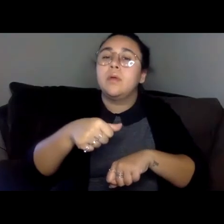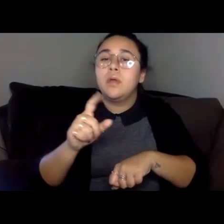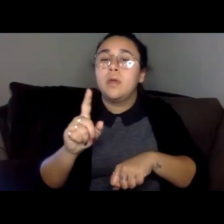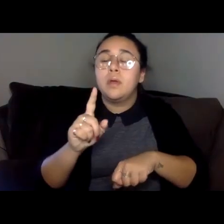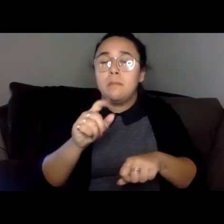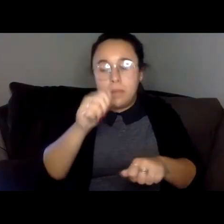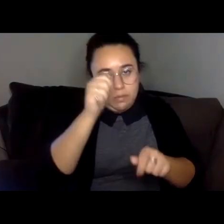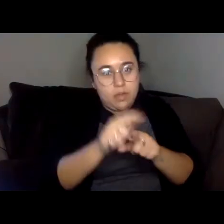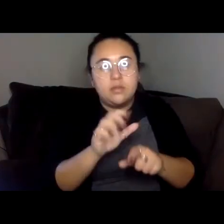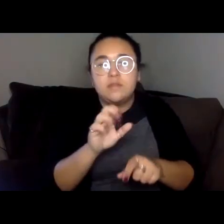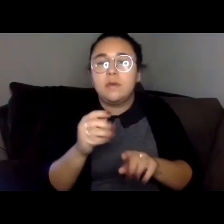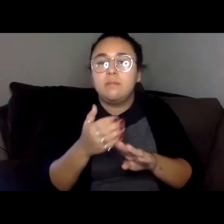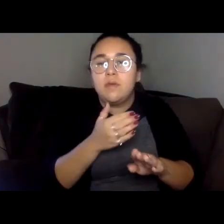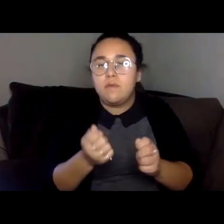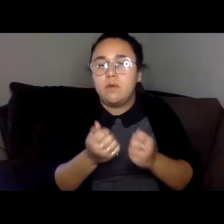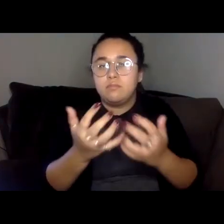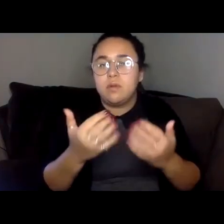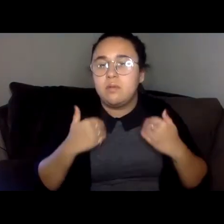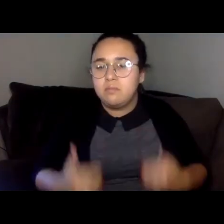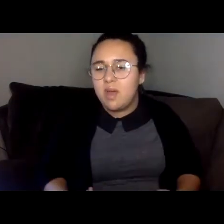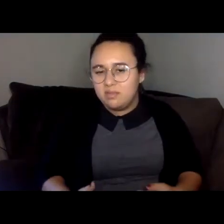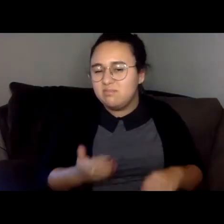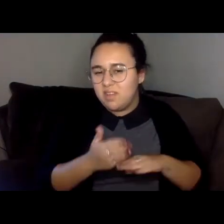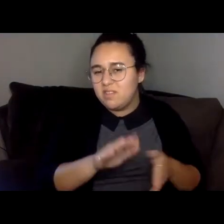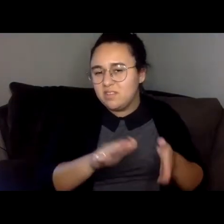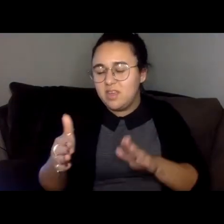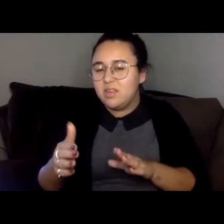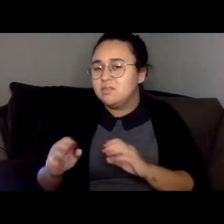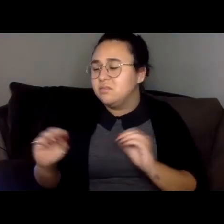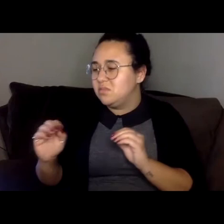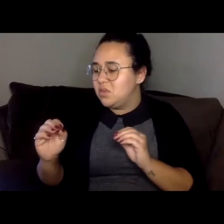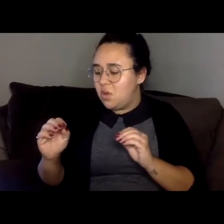There are no marks on my body from a previous life.